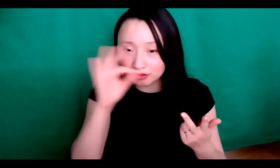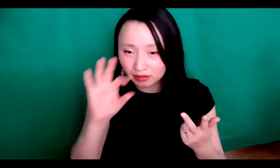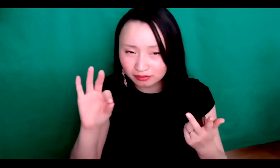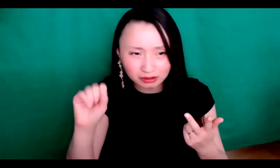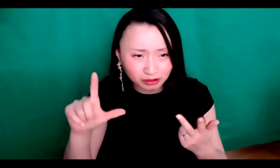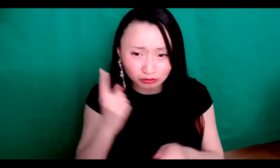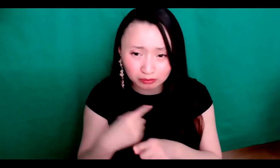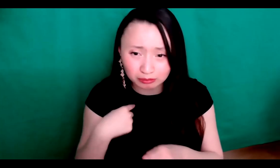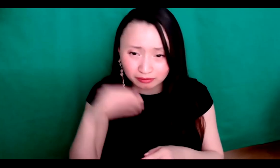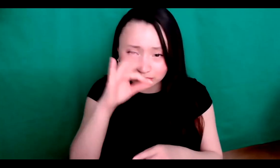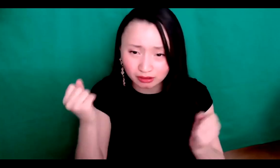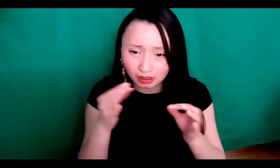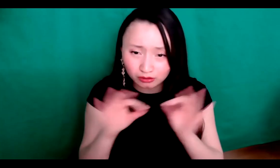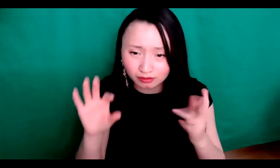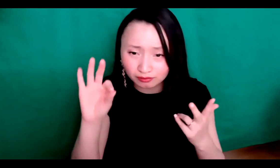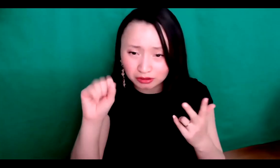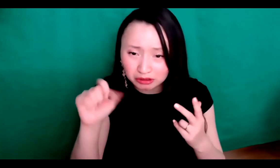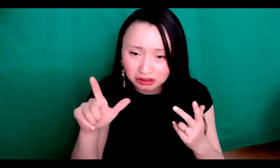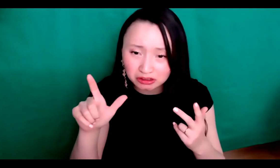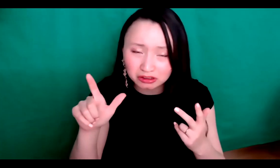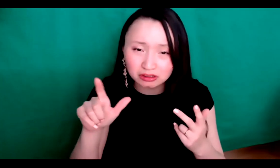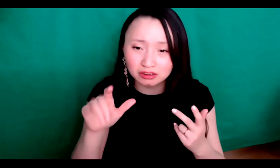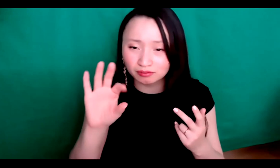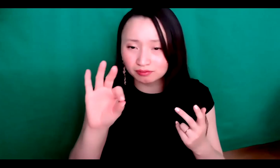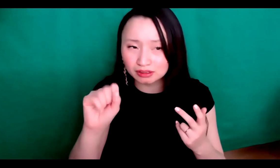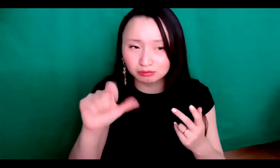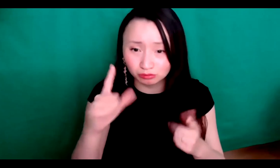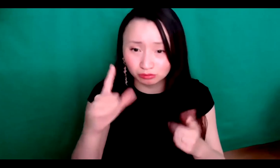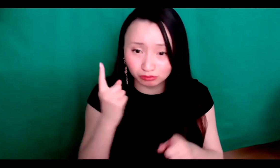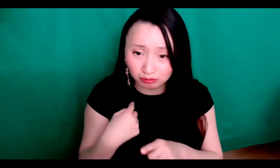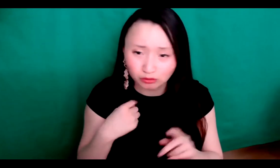There's Filipino SSL correct me if I'm wrong, right.